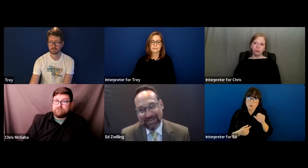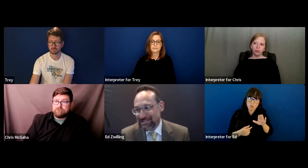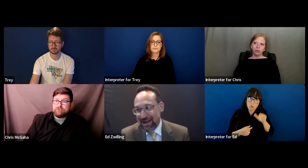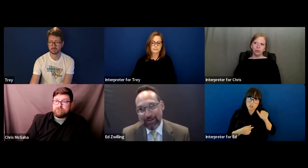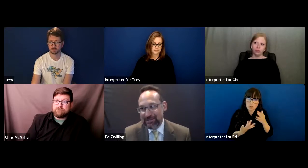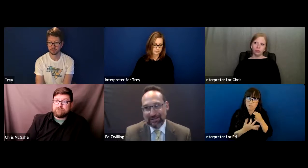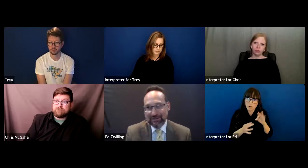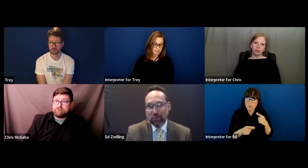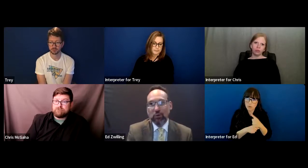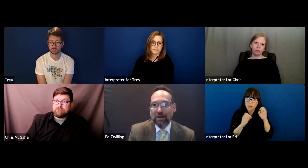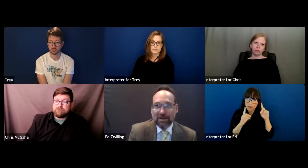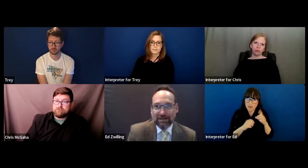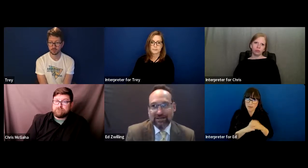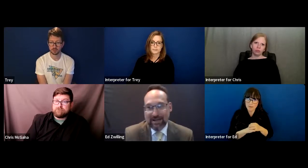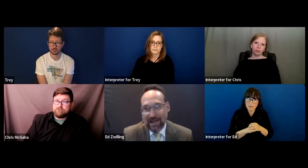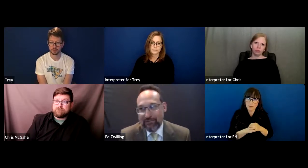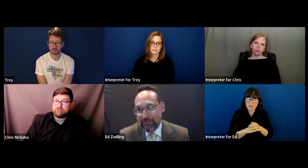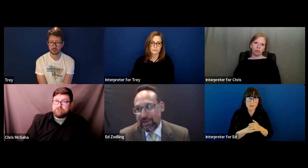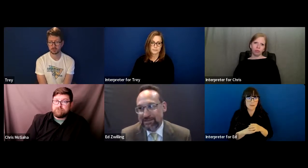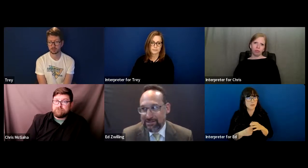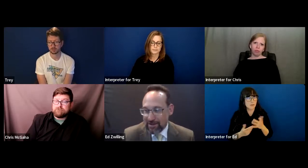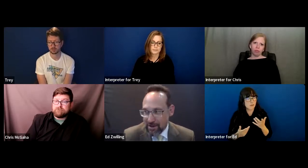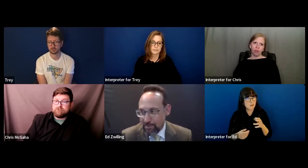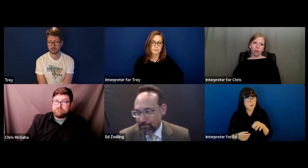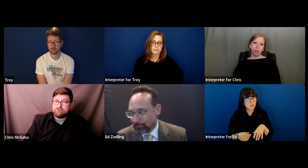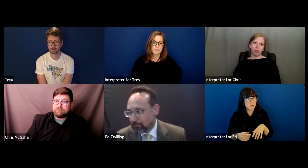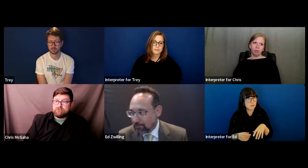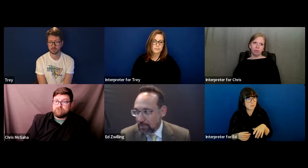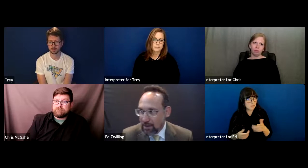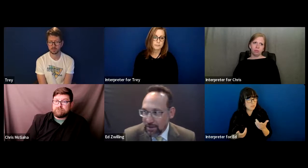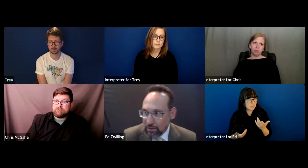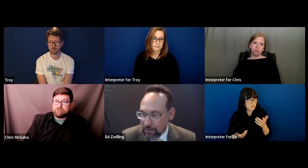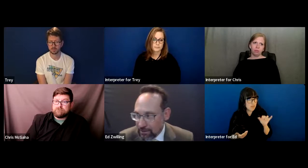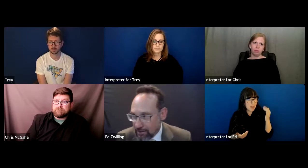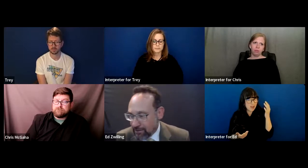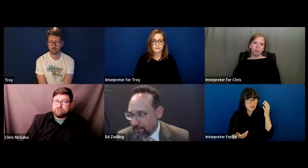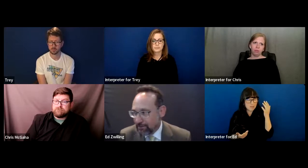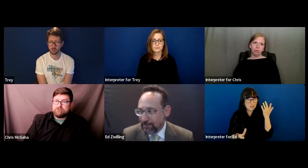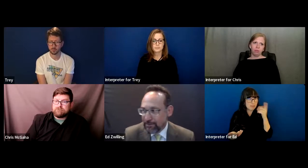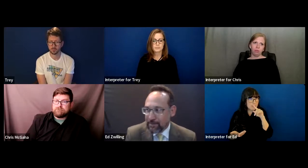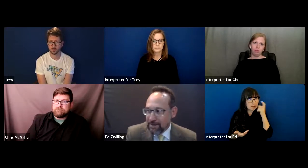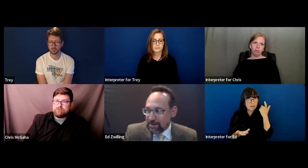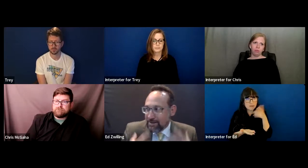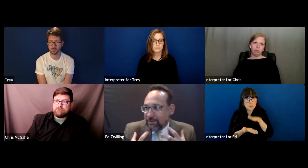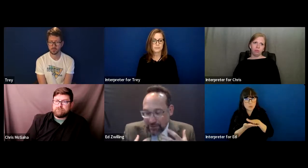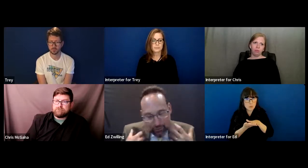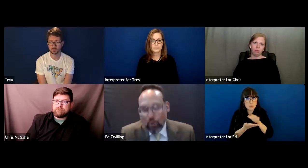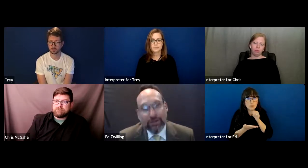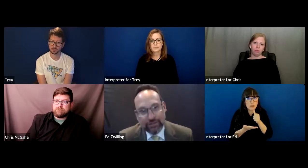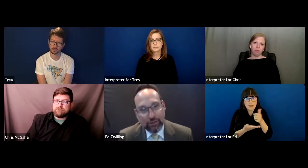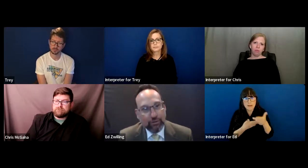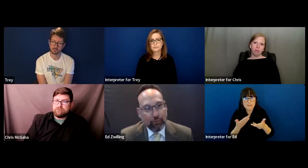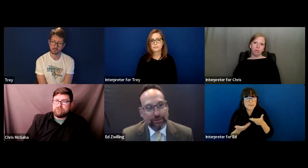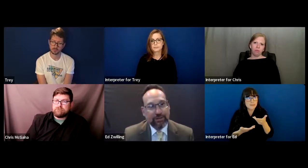And it's not because the school doesn't have the best, you know, doesn't want to do what's